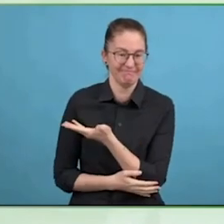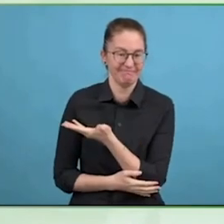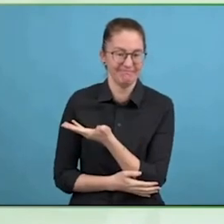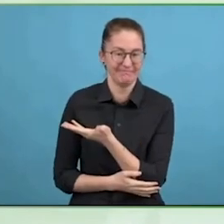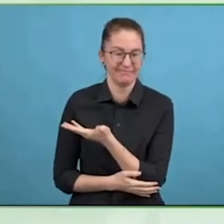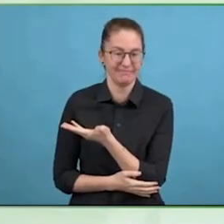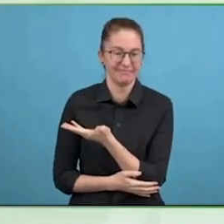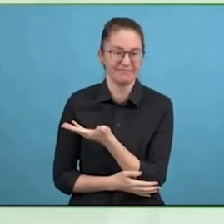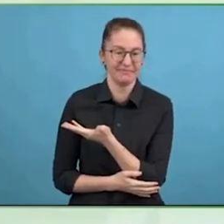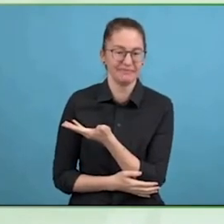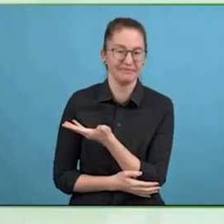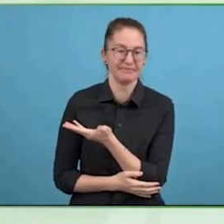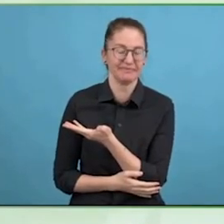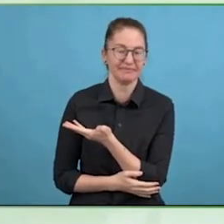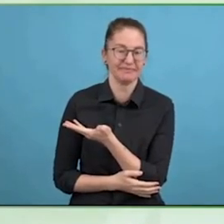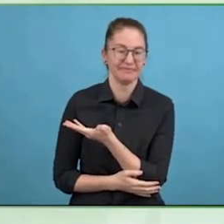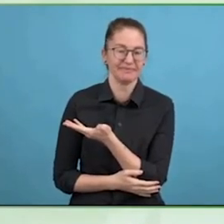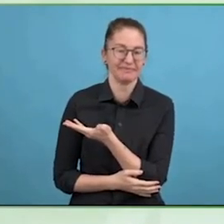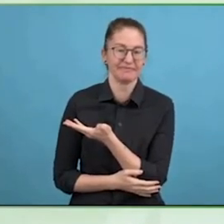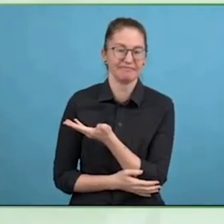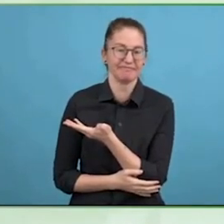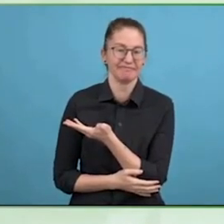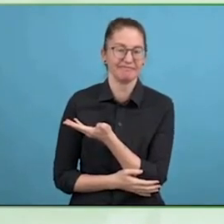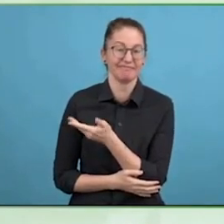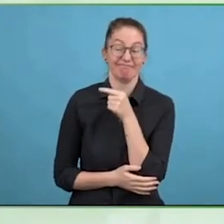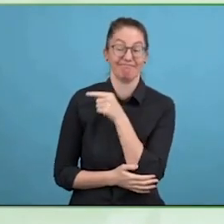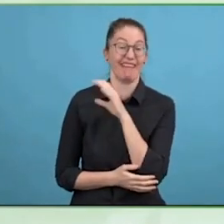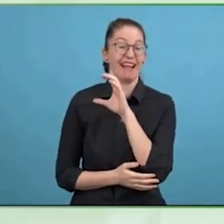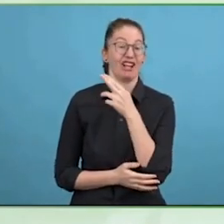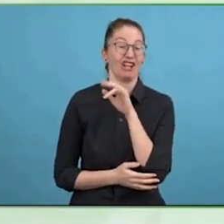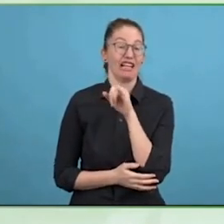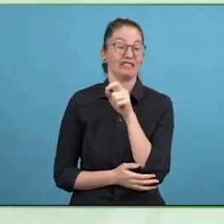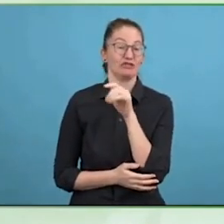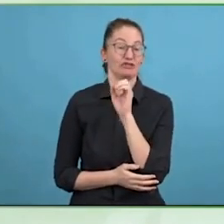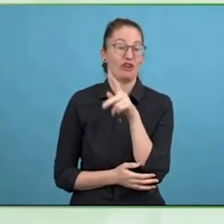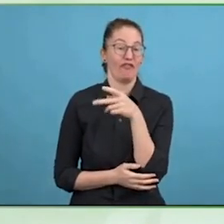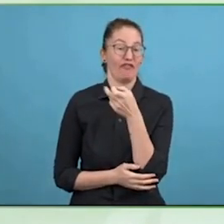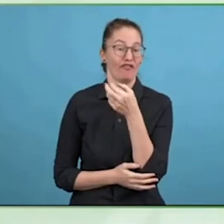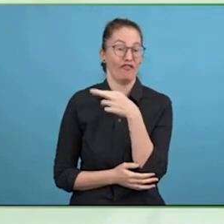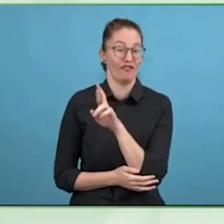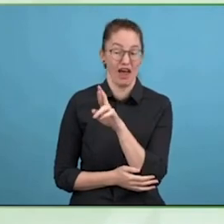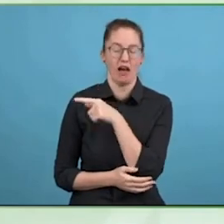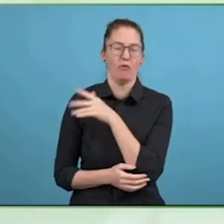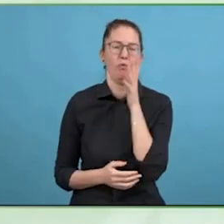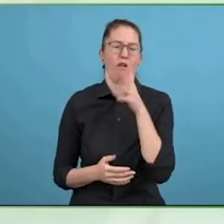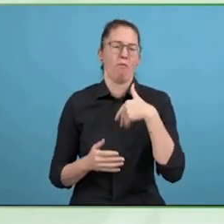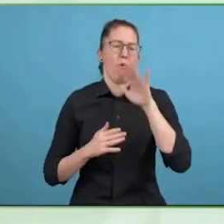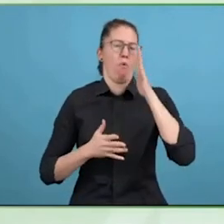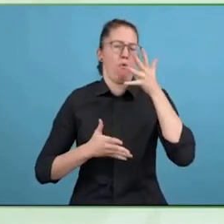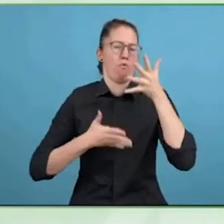I have not seen the fireplace. My name is Christopher Lee and I the managing director and I have